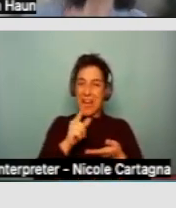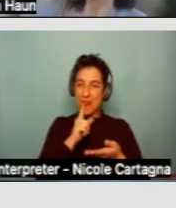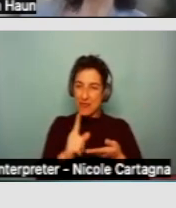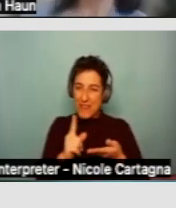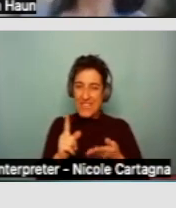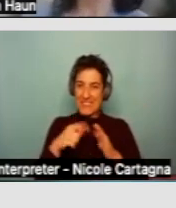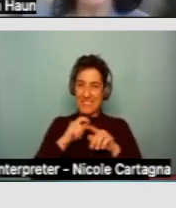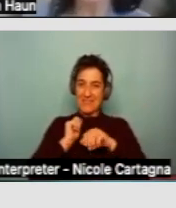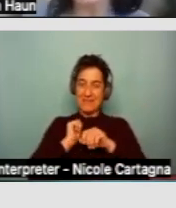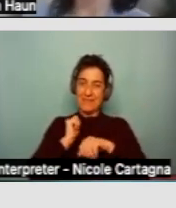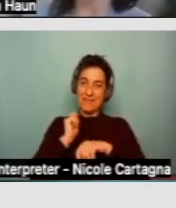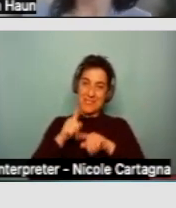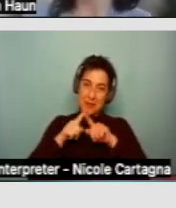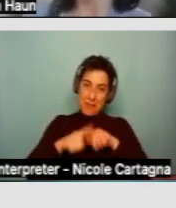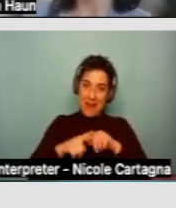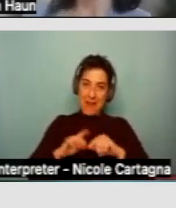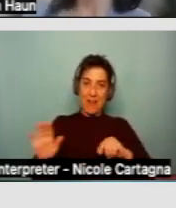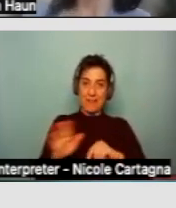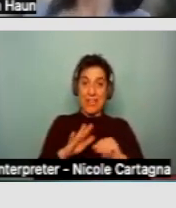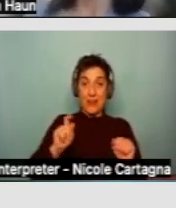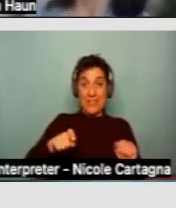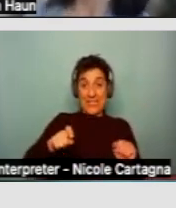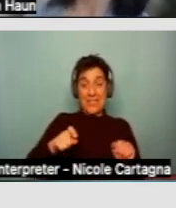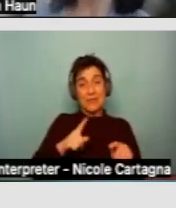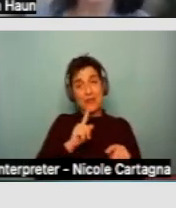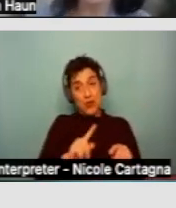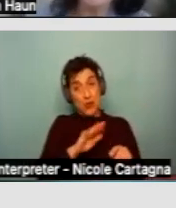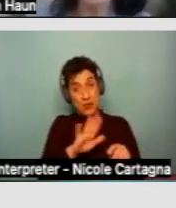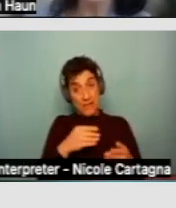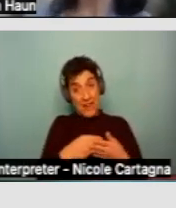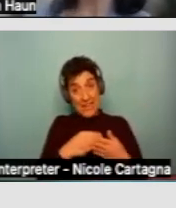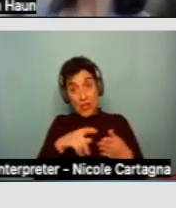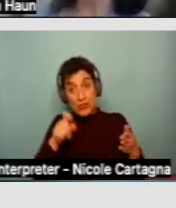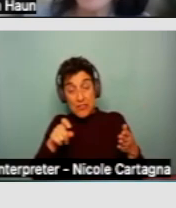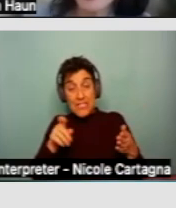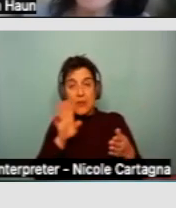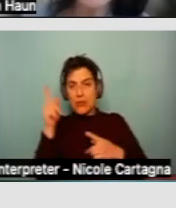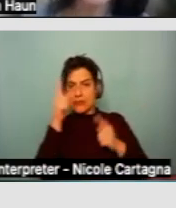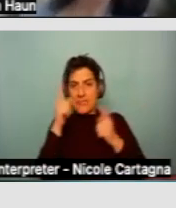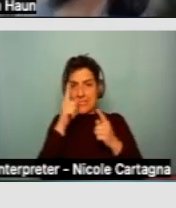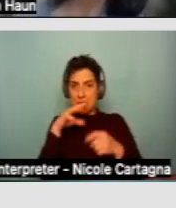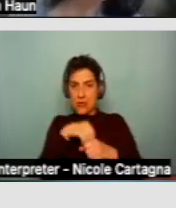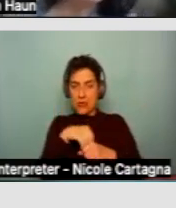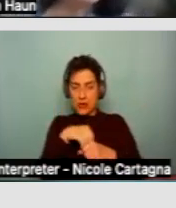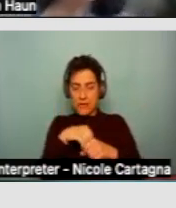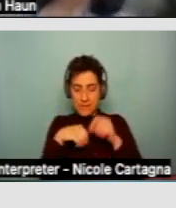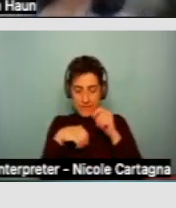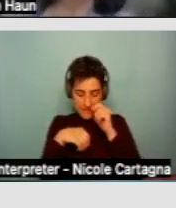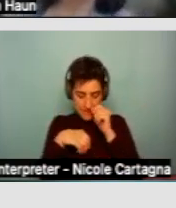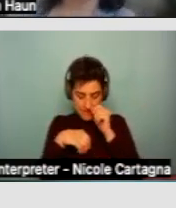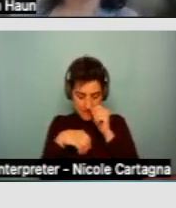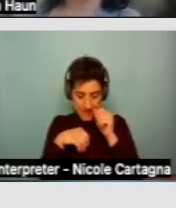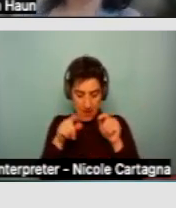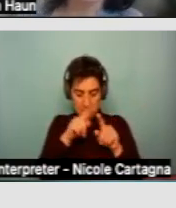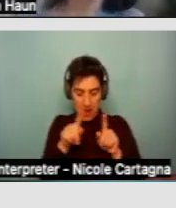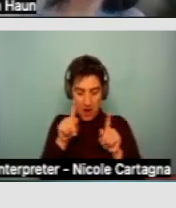Surely financial need is taken into account as part of this, but in addition to financial